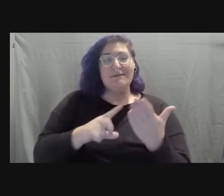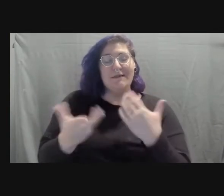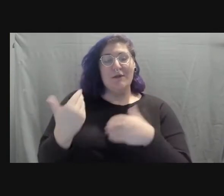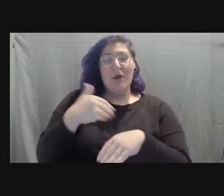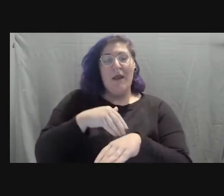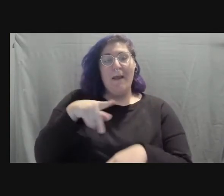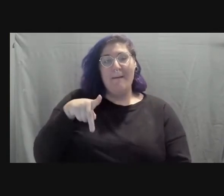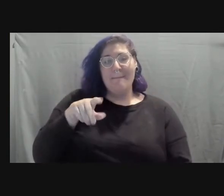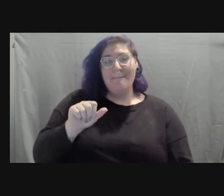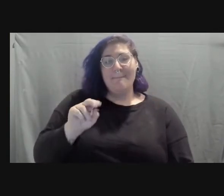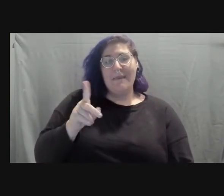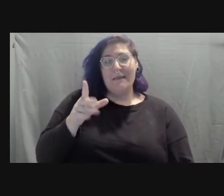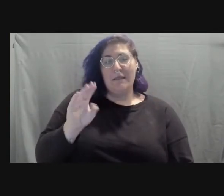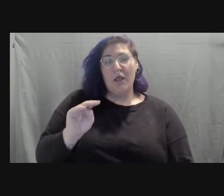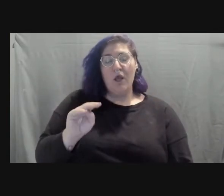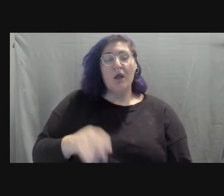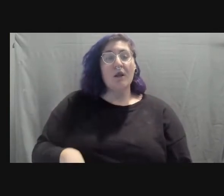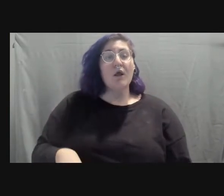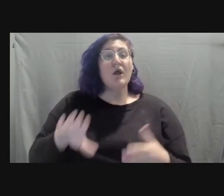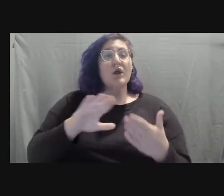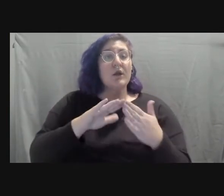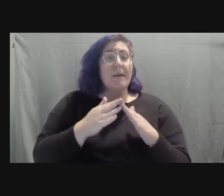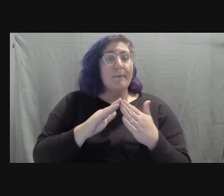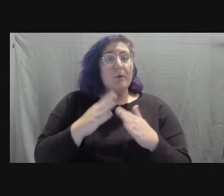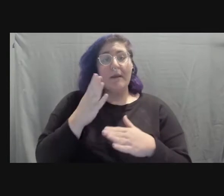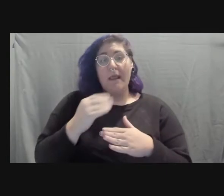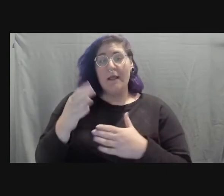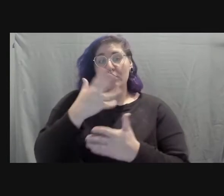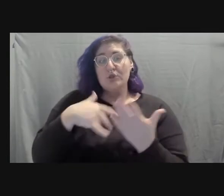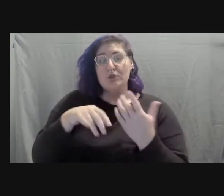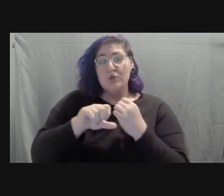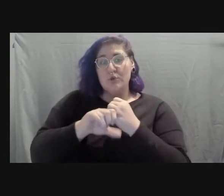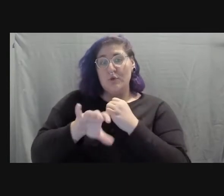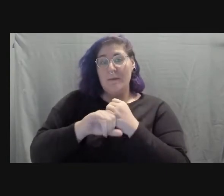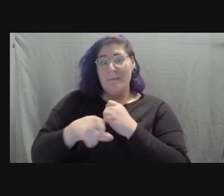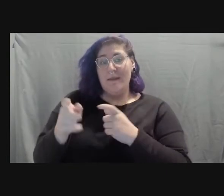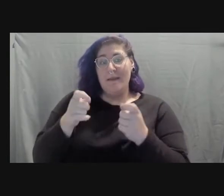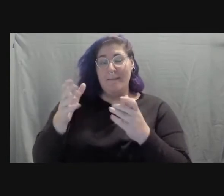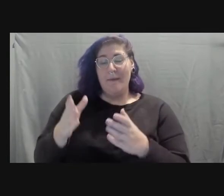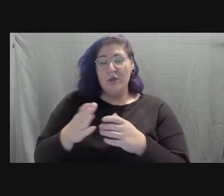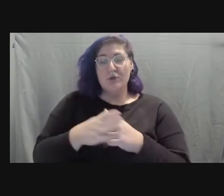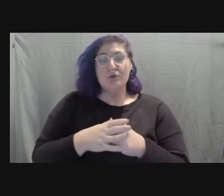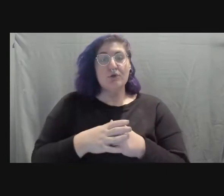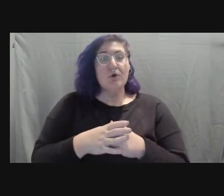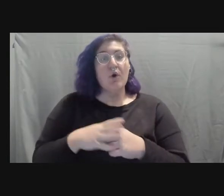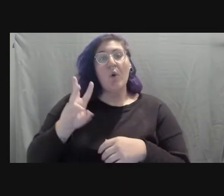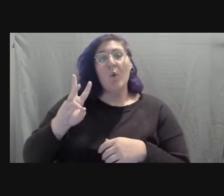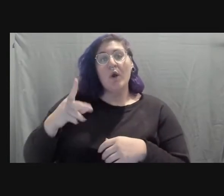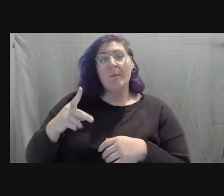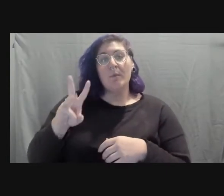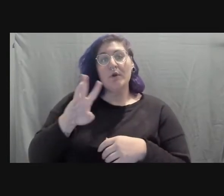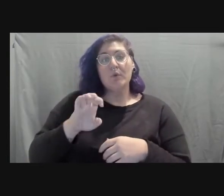and Social Media Manager for the eLearning Designers Community and Academy, WordPress web developer, and an advocate